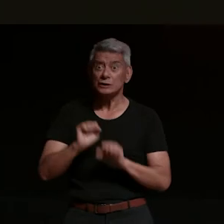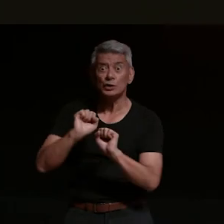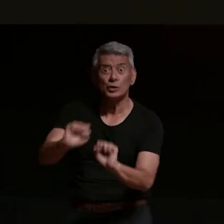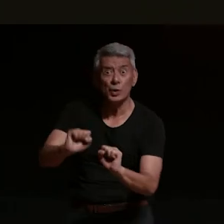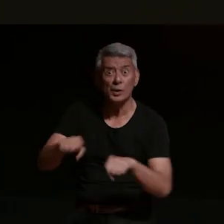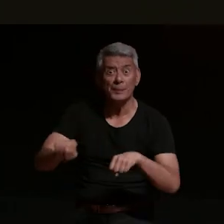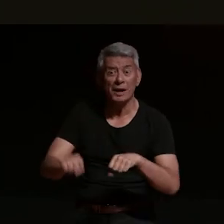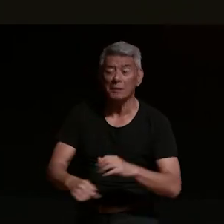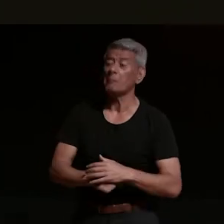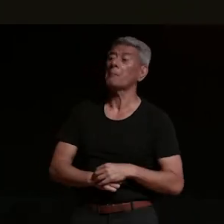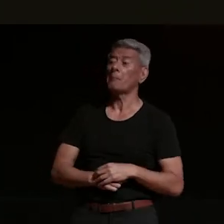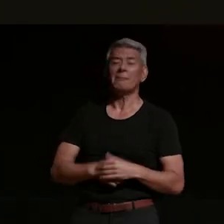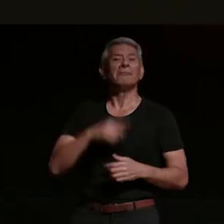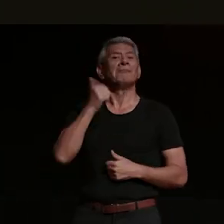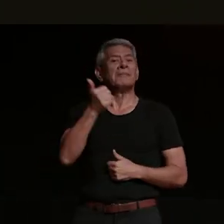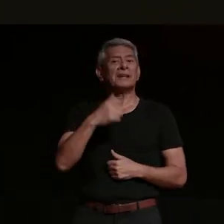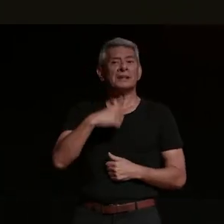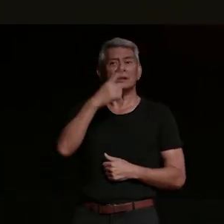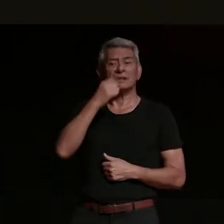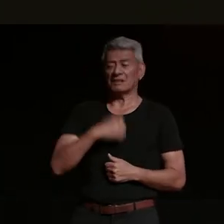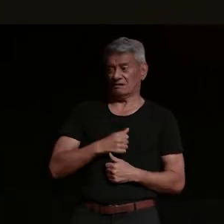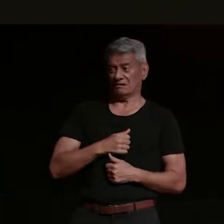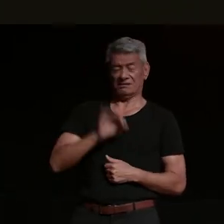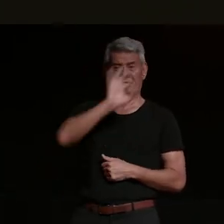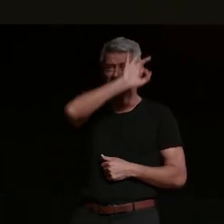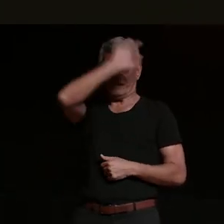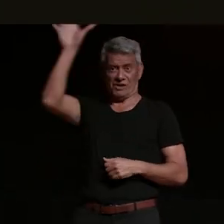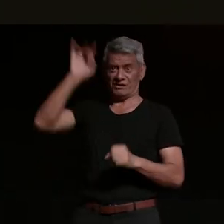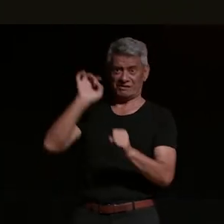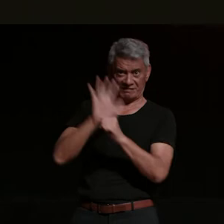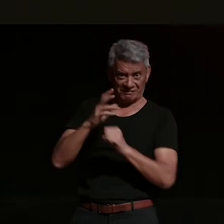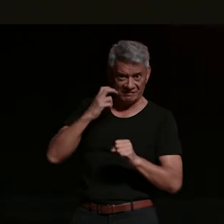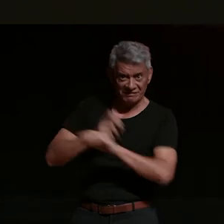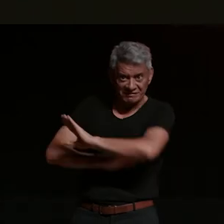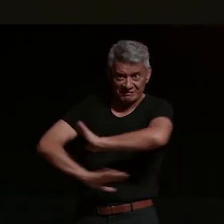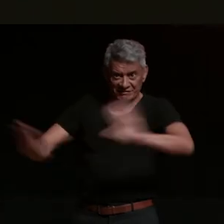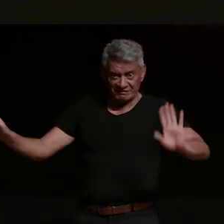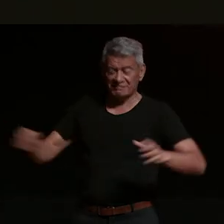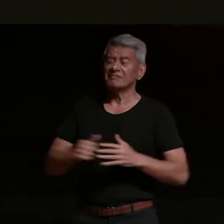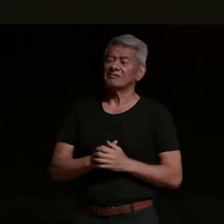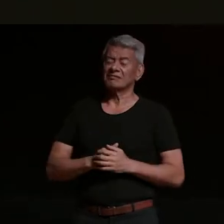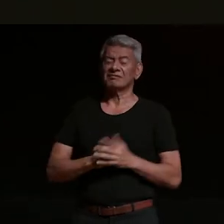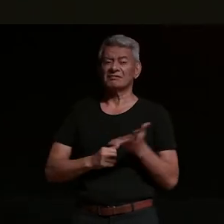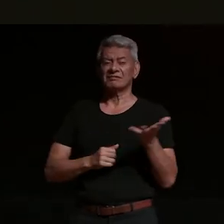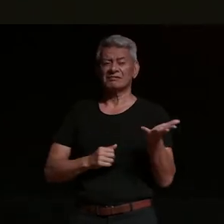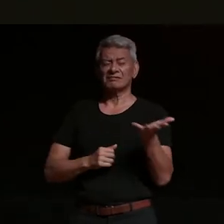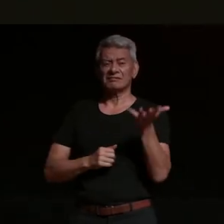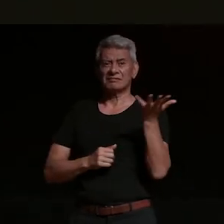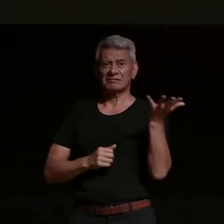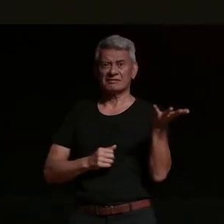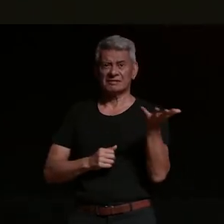he said you ride no [ __ ] [ __ ] yeah i do and he goes oh oh and he said are you in a club